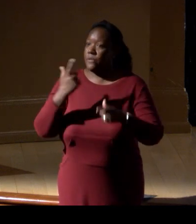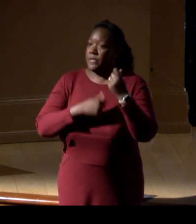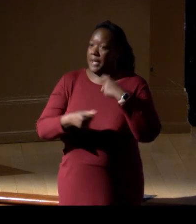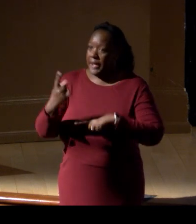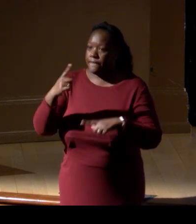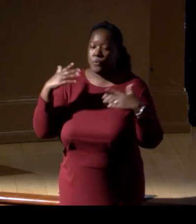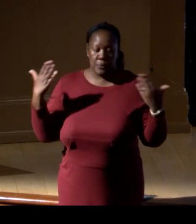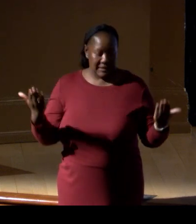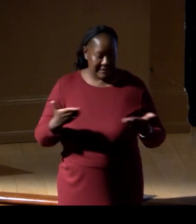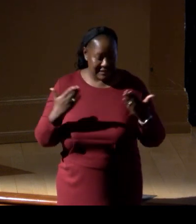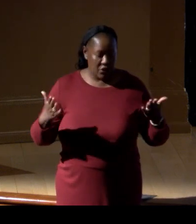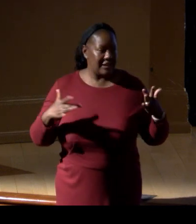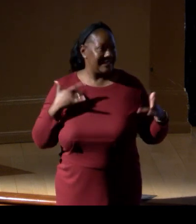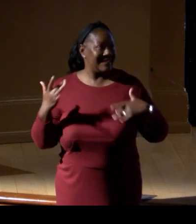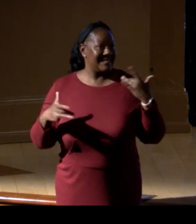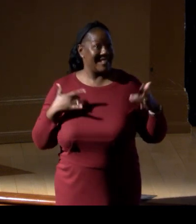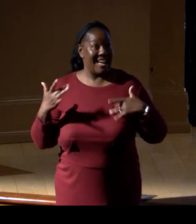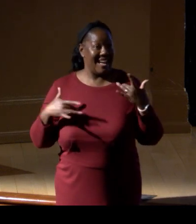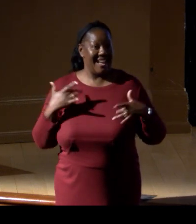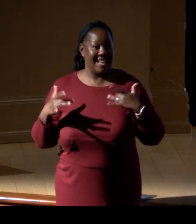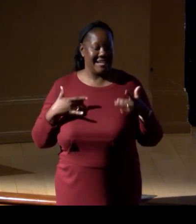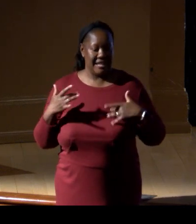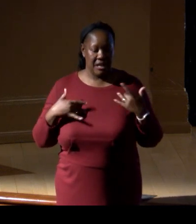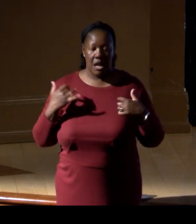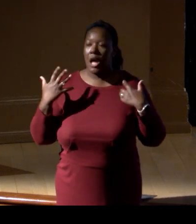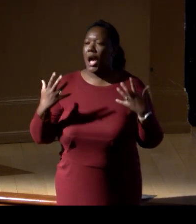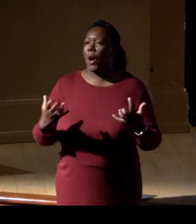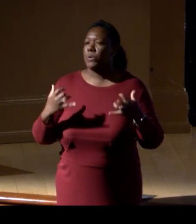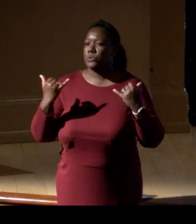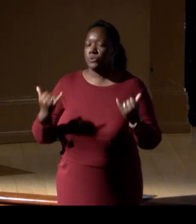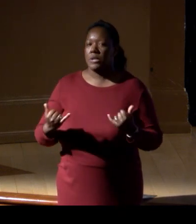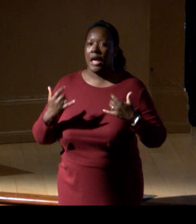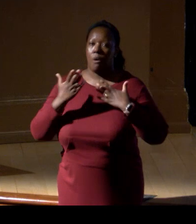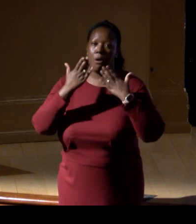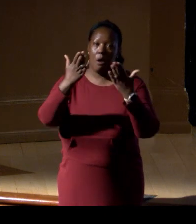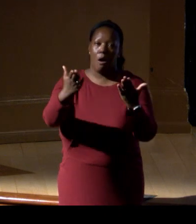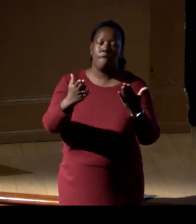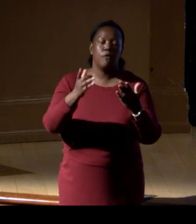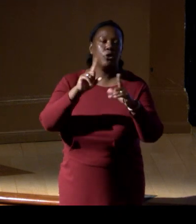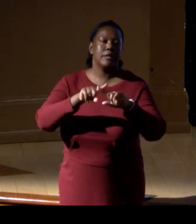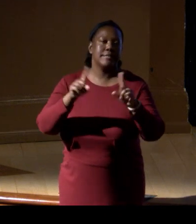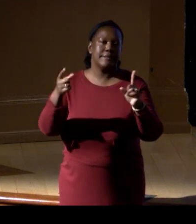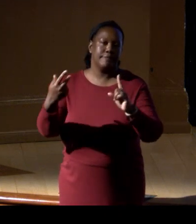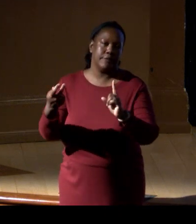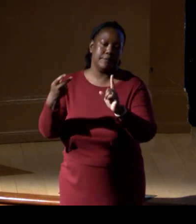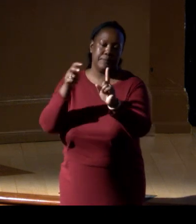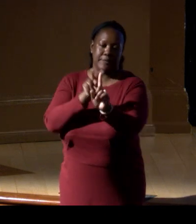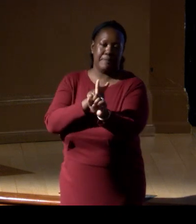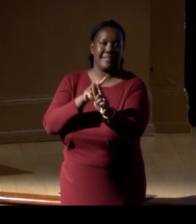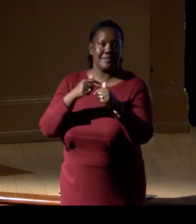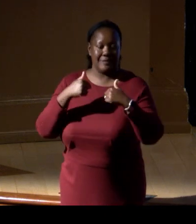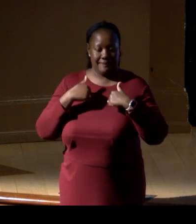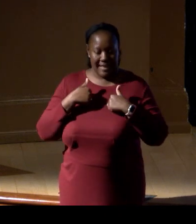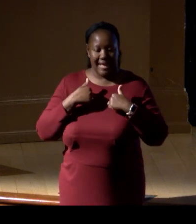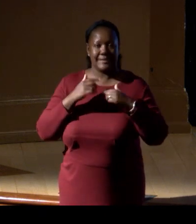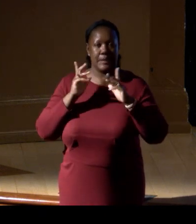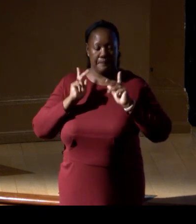so excited about what happened, I want to offer a different perspective. As a conservationist, as a practitioner,